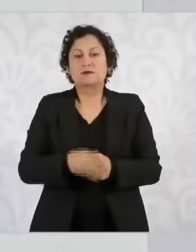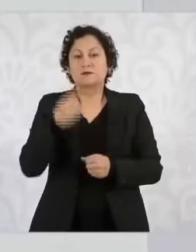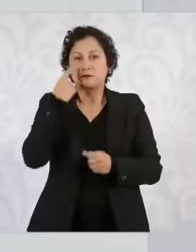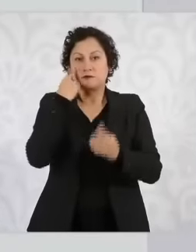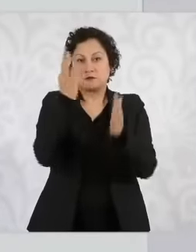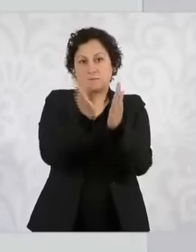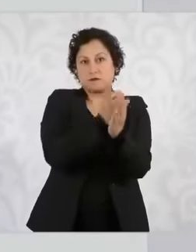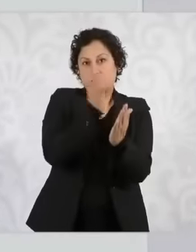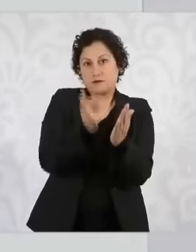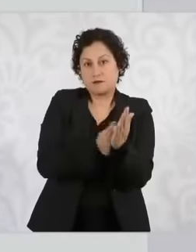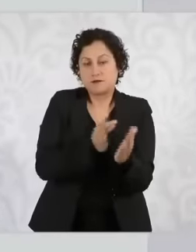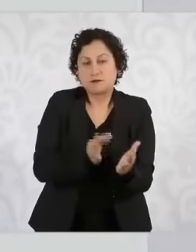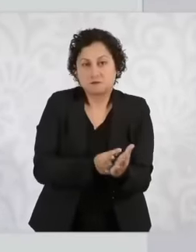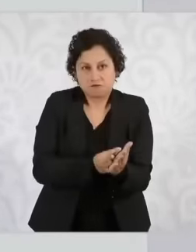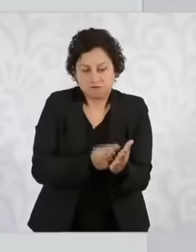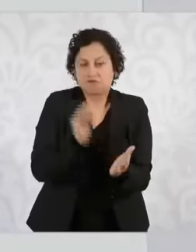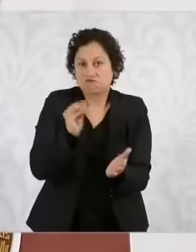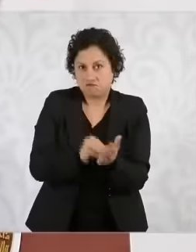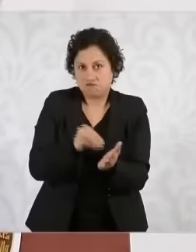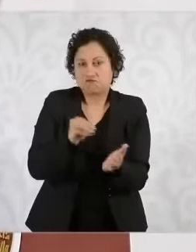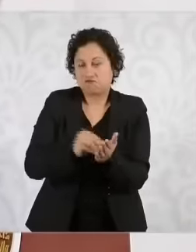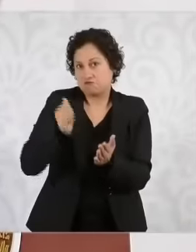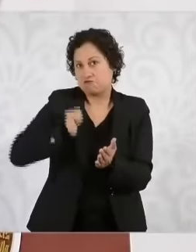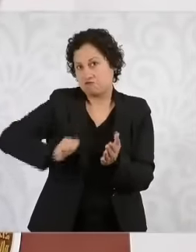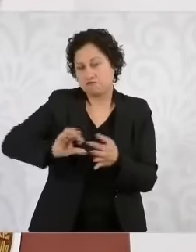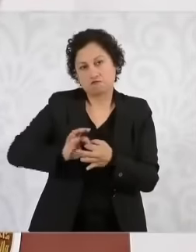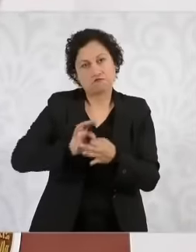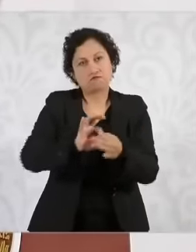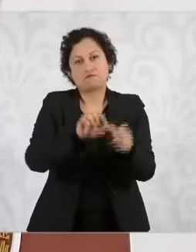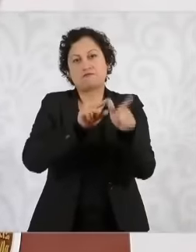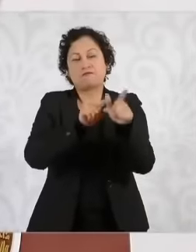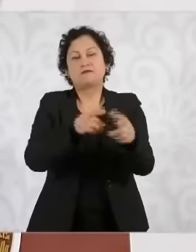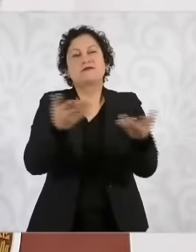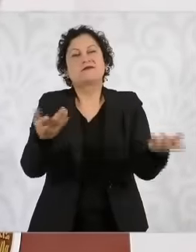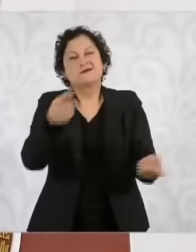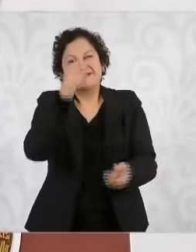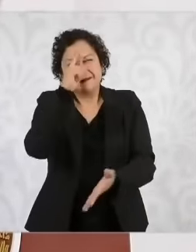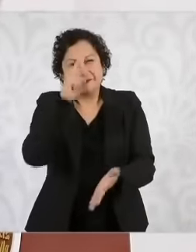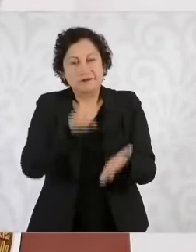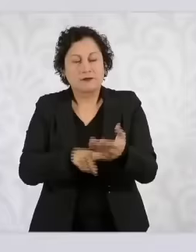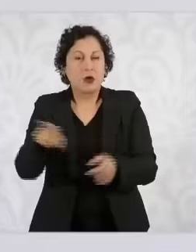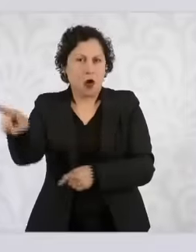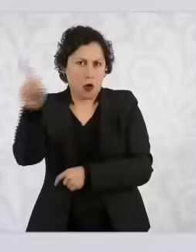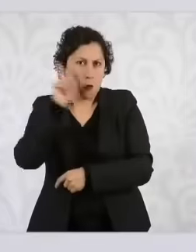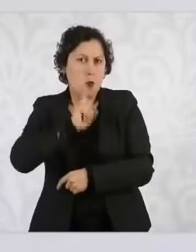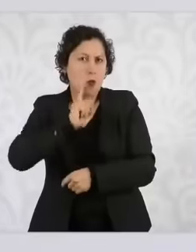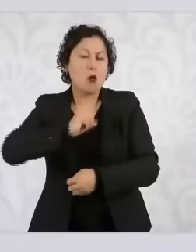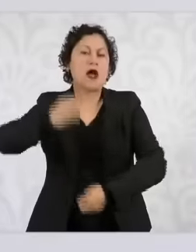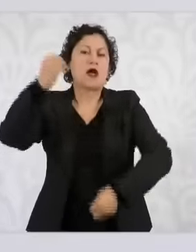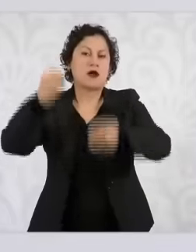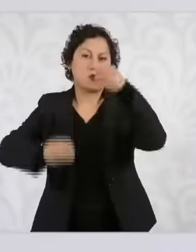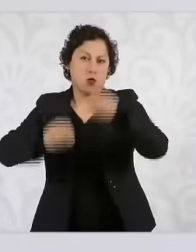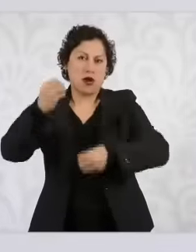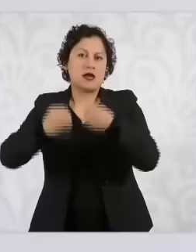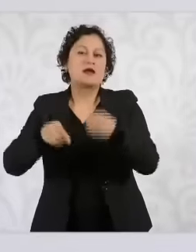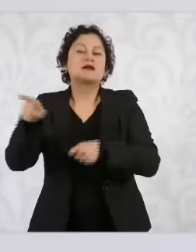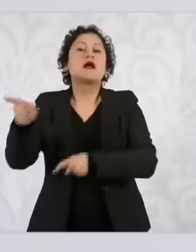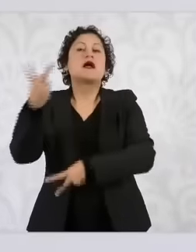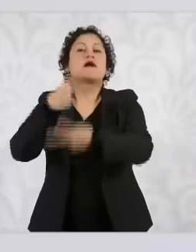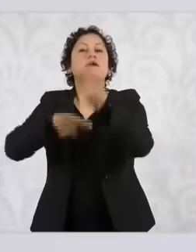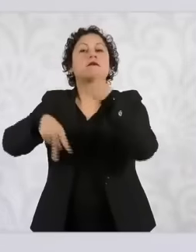imagine that the judge is going to notify us, no, but we already found out through the media, says